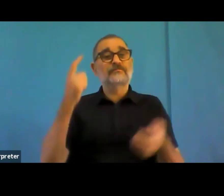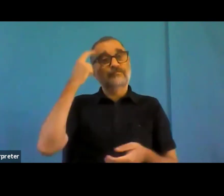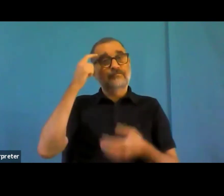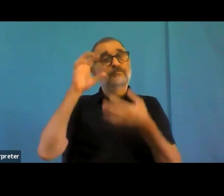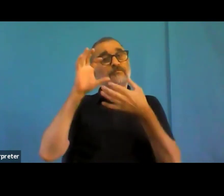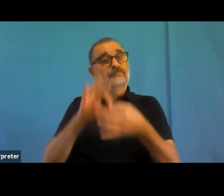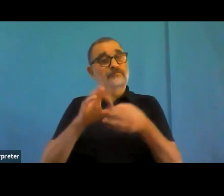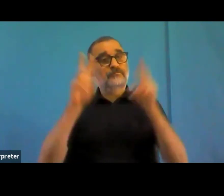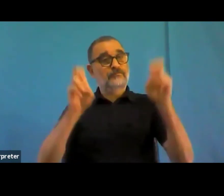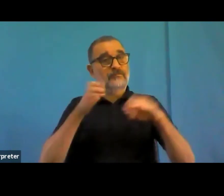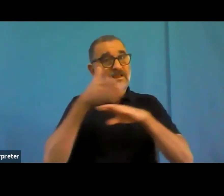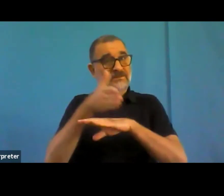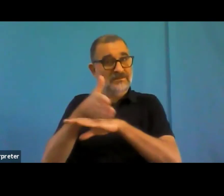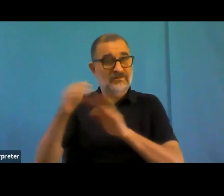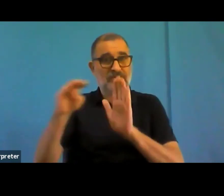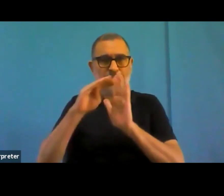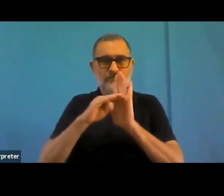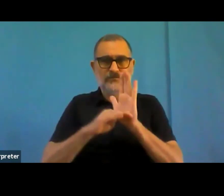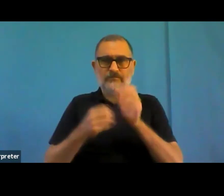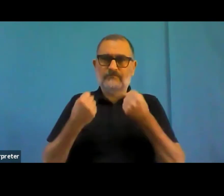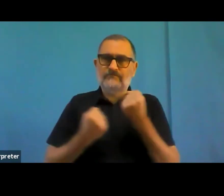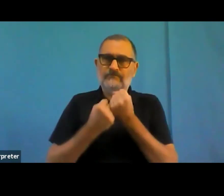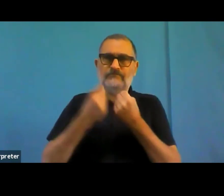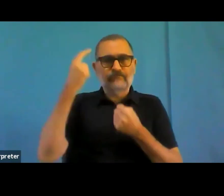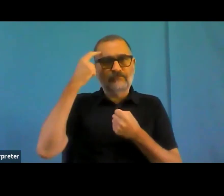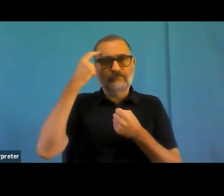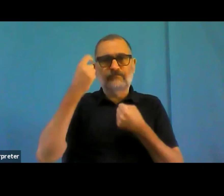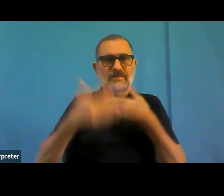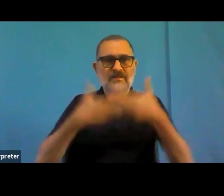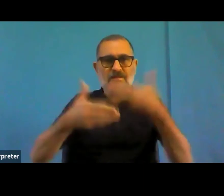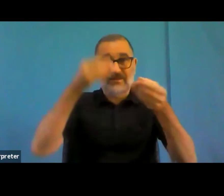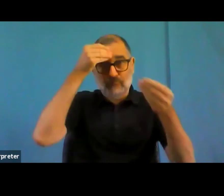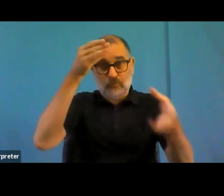more data on this during the review process, so that we can see if there is anything that